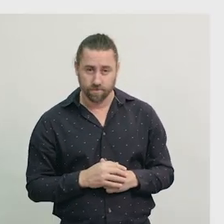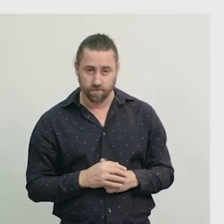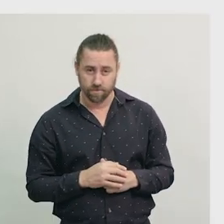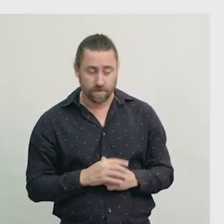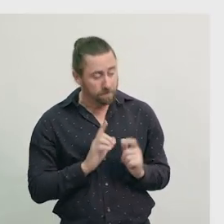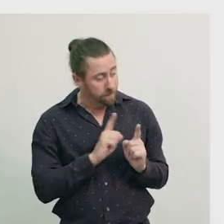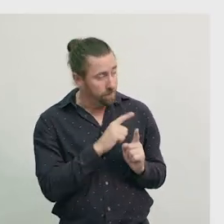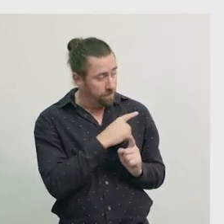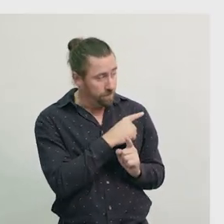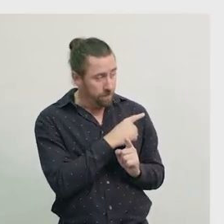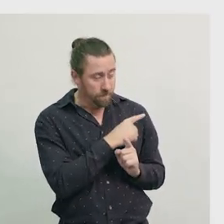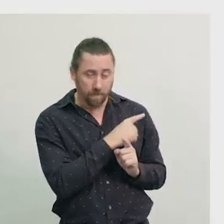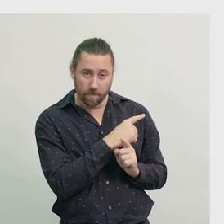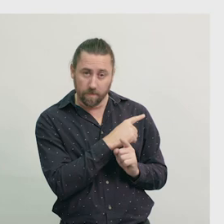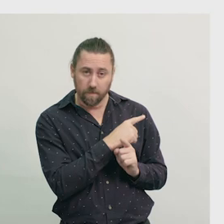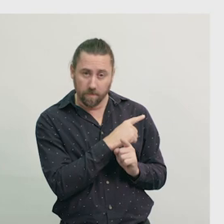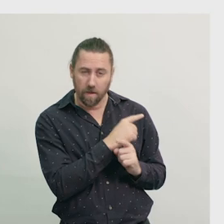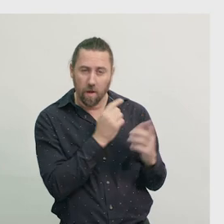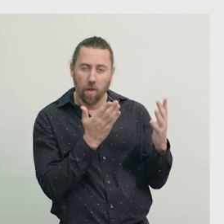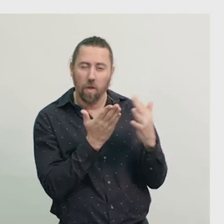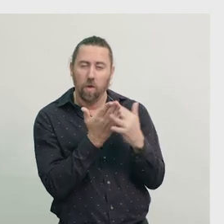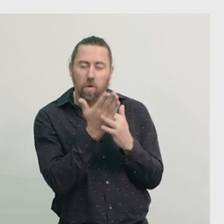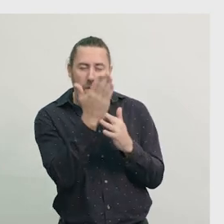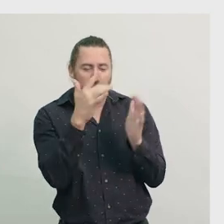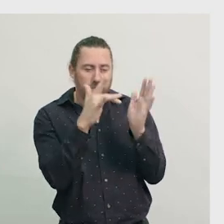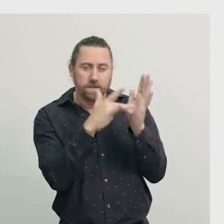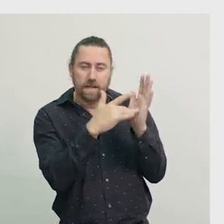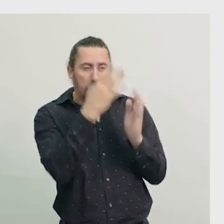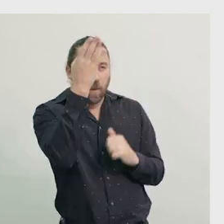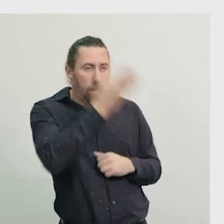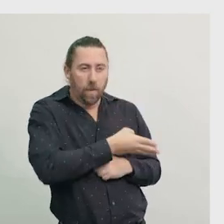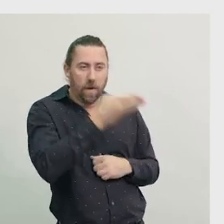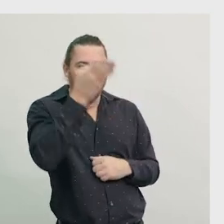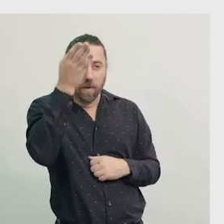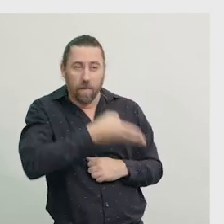First of all, we've got one line all the way from one corner,